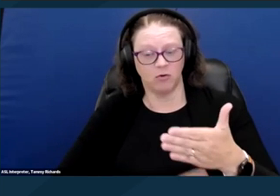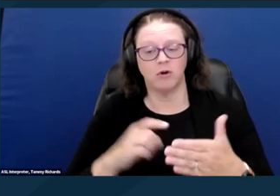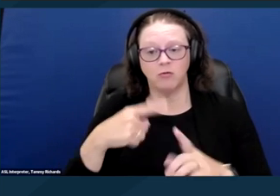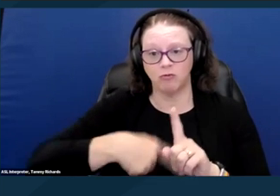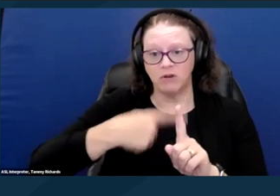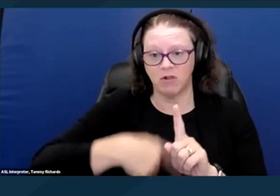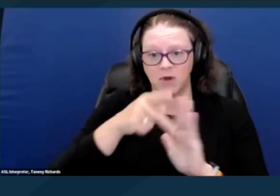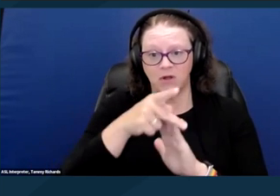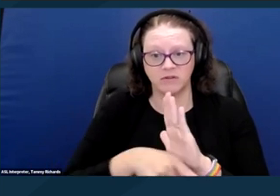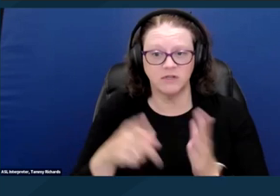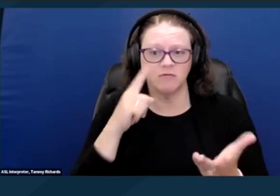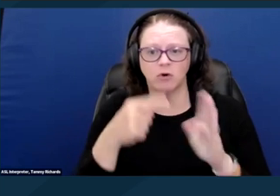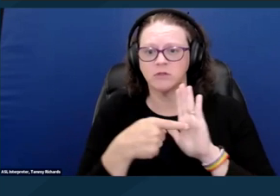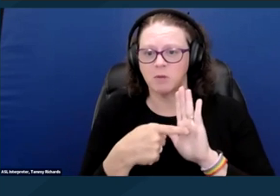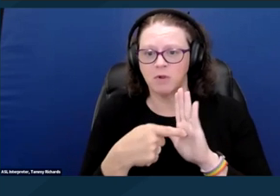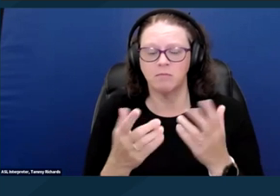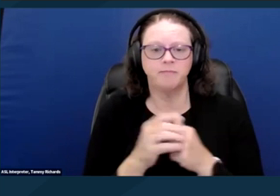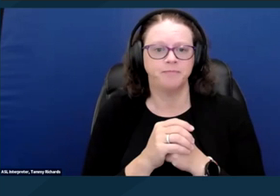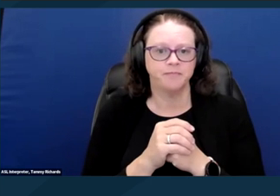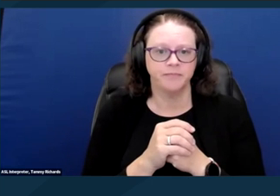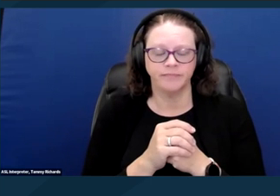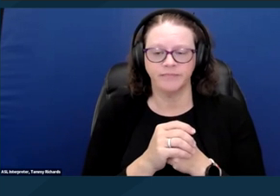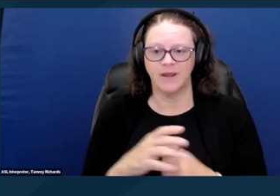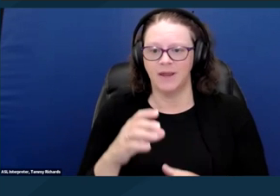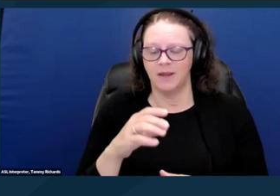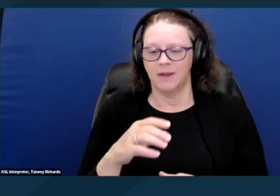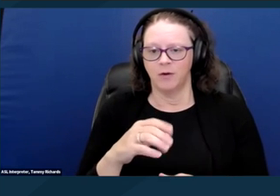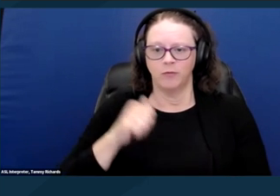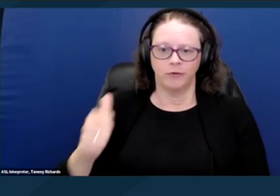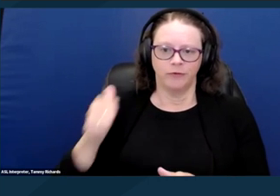for example, not renting to someone who uses a wheelchair